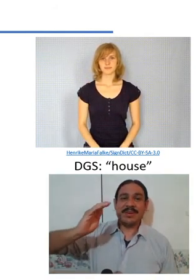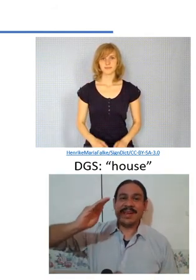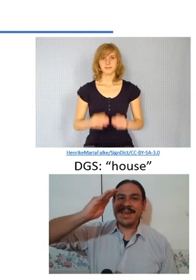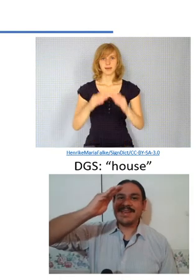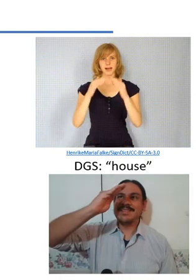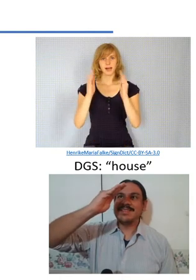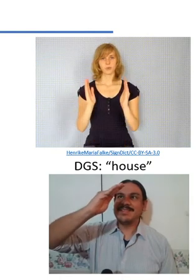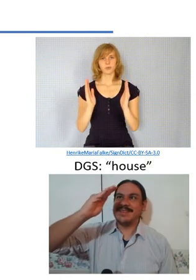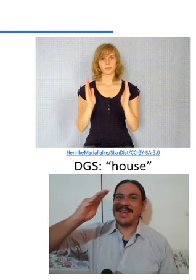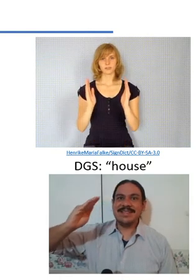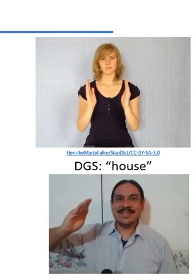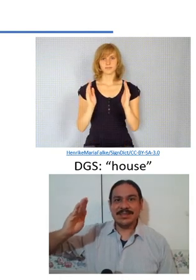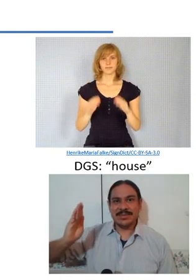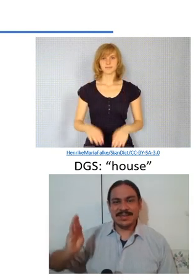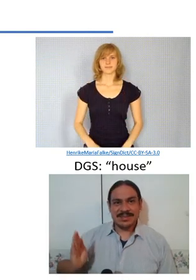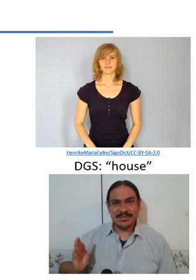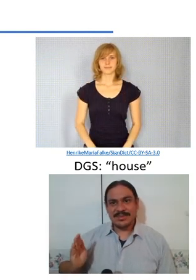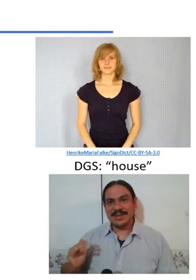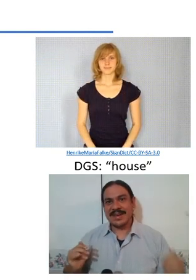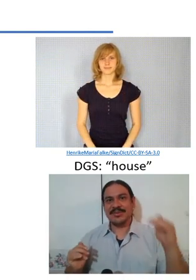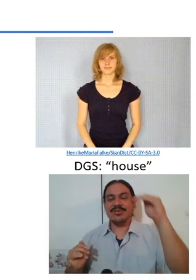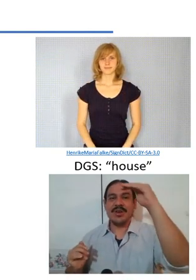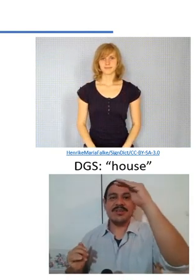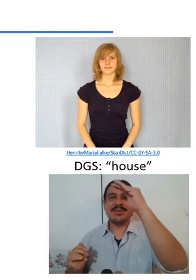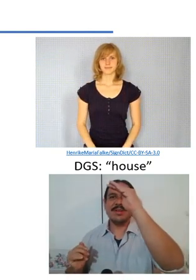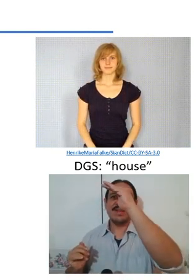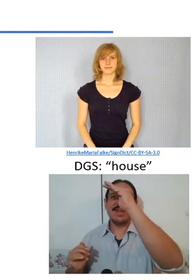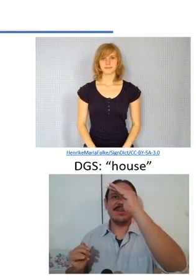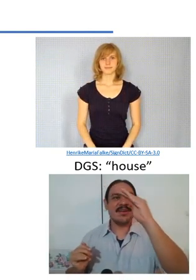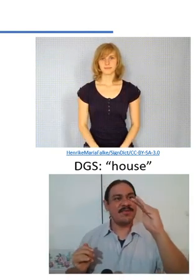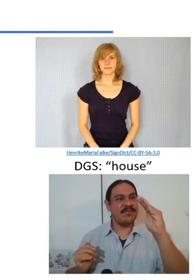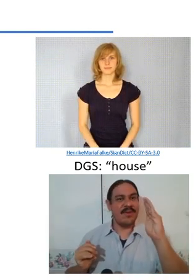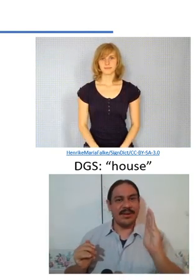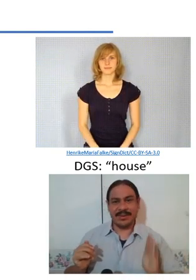the motions this is another example so this is the